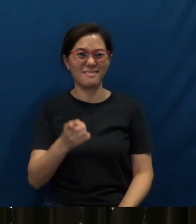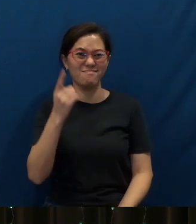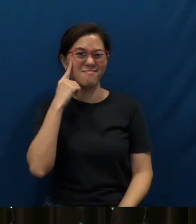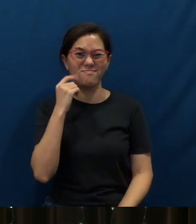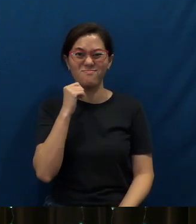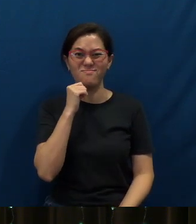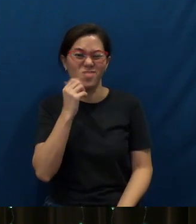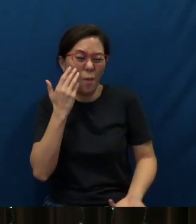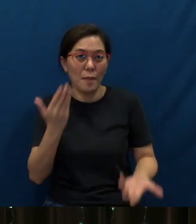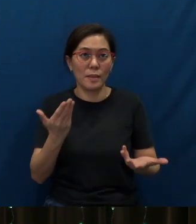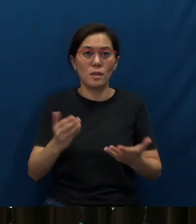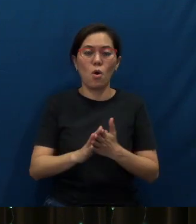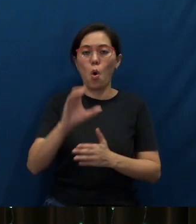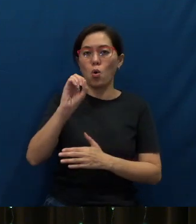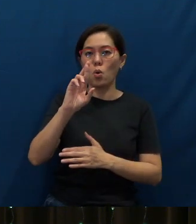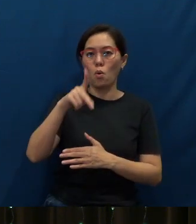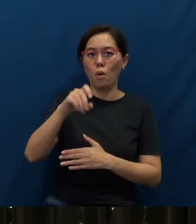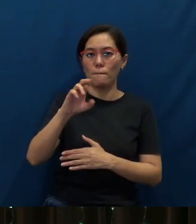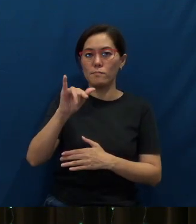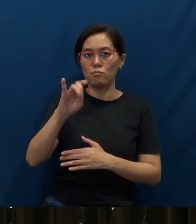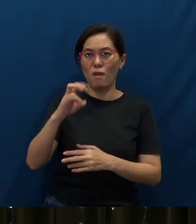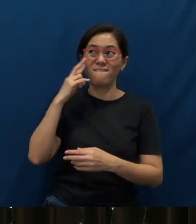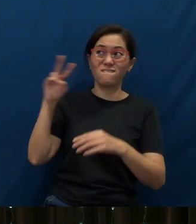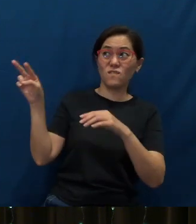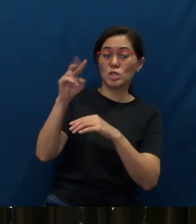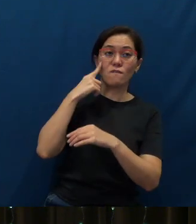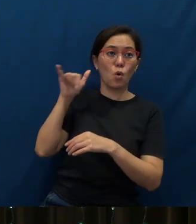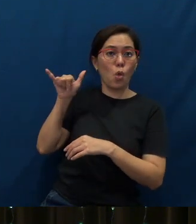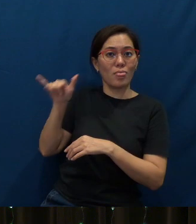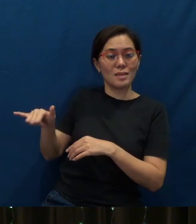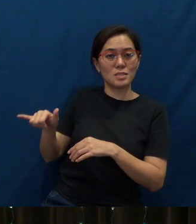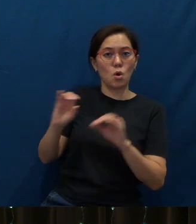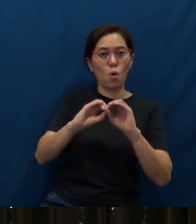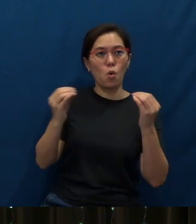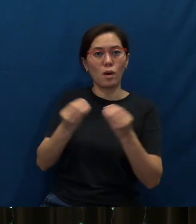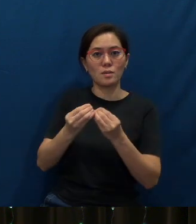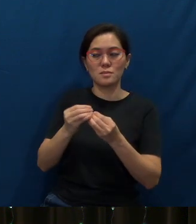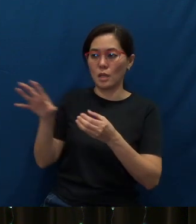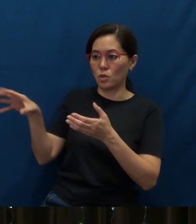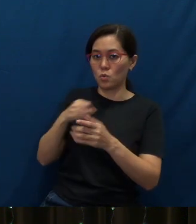Maybe the corporate vision of this organization, crafted from these values will help us -